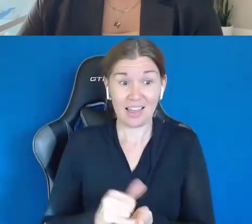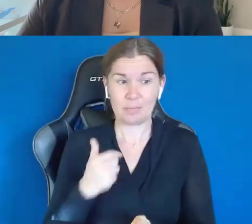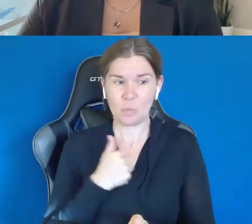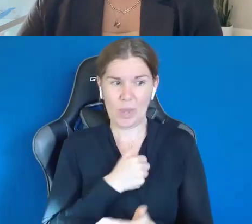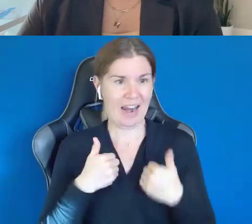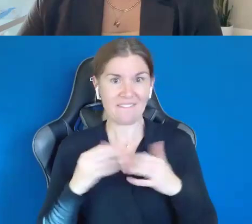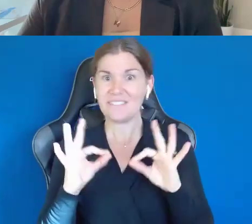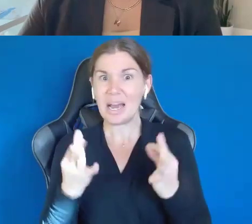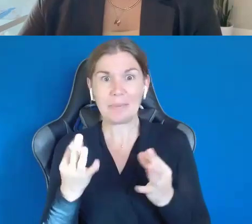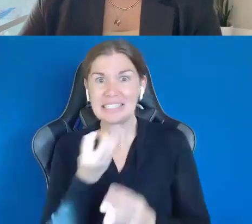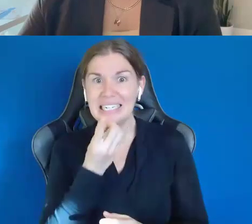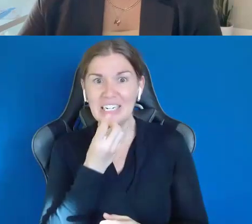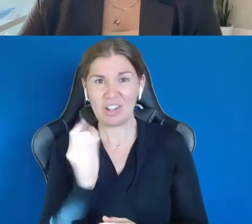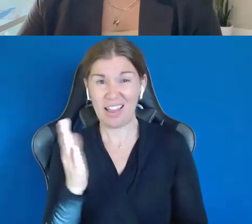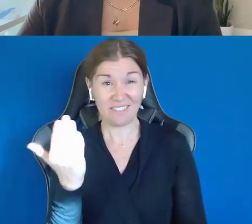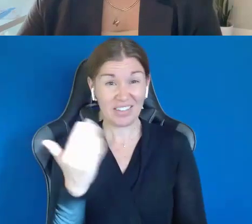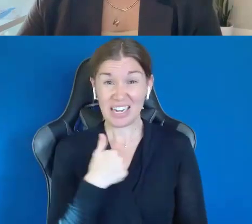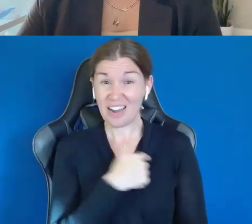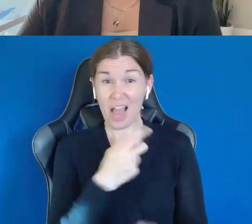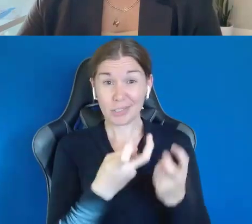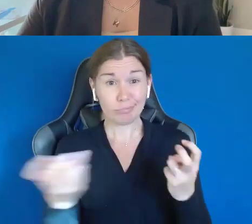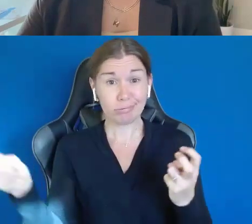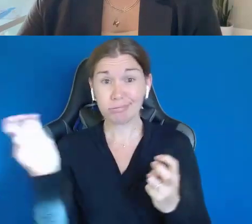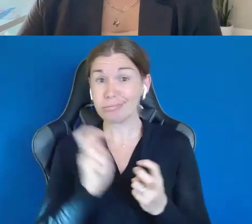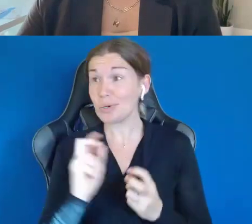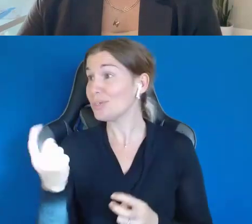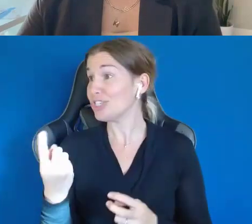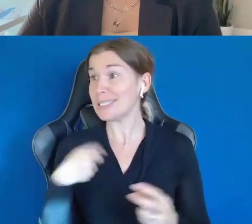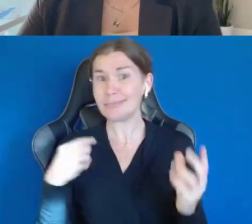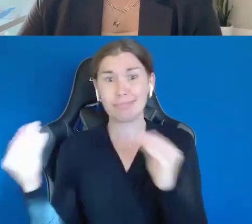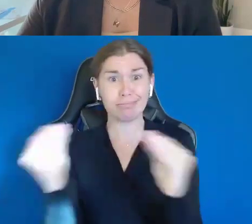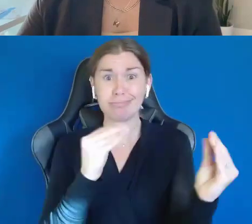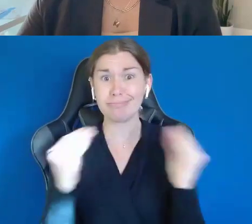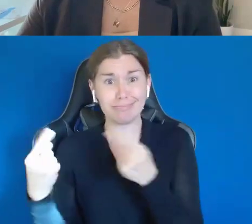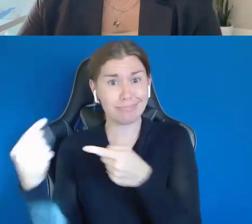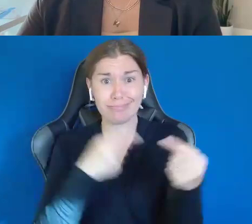There was like 15 of us sitting around the kitchen and we just wanted around names, you know.